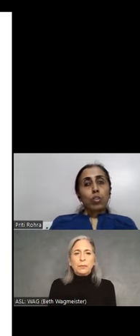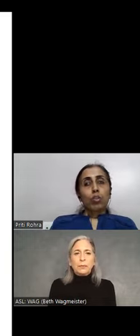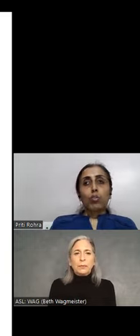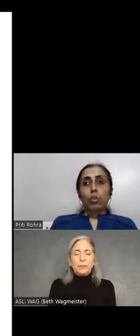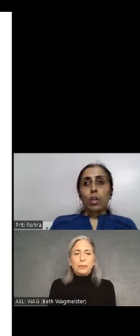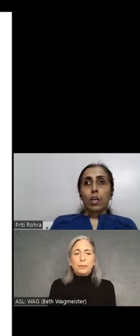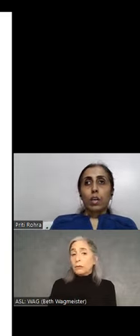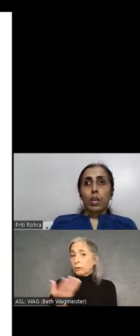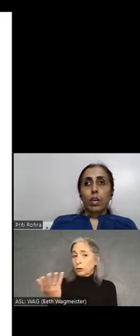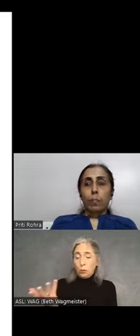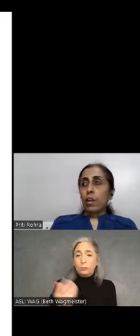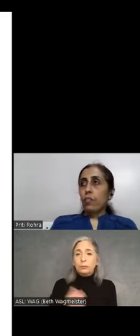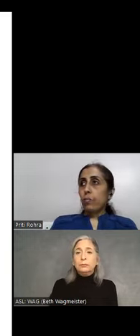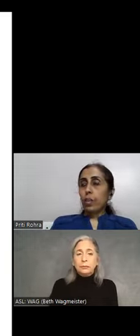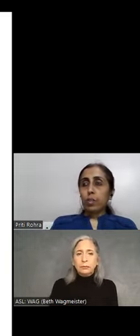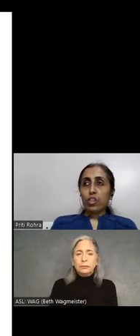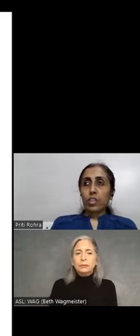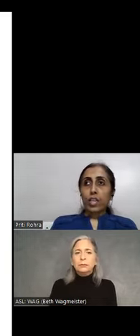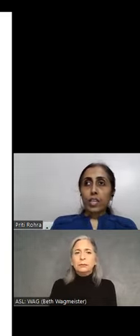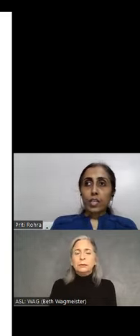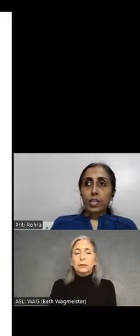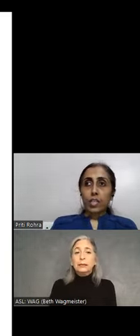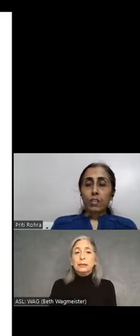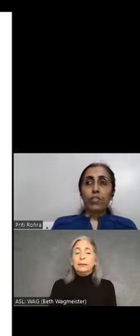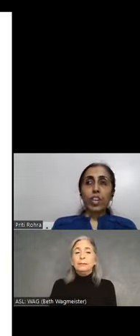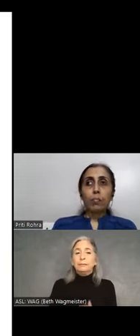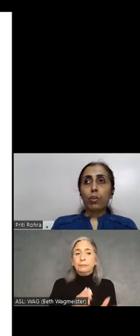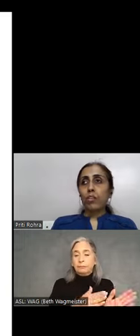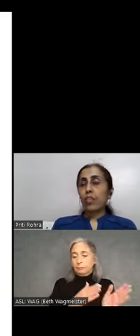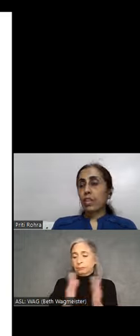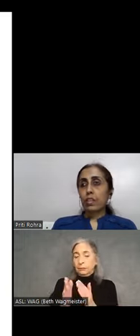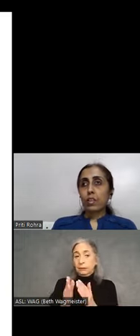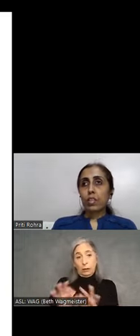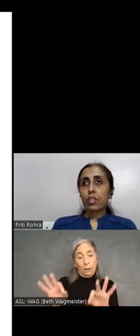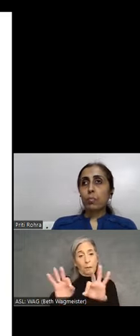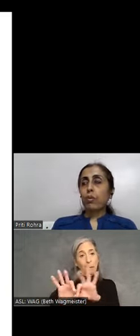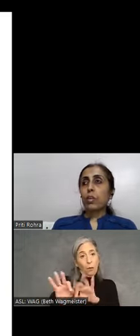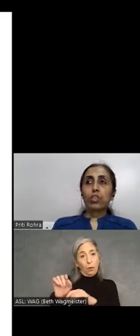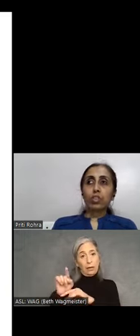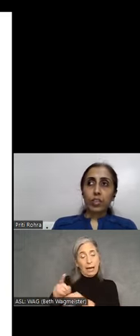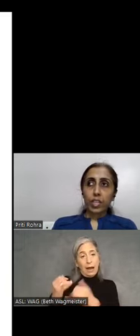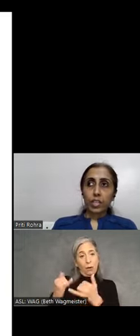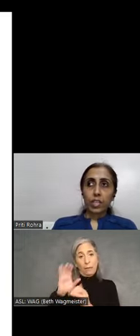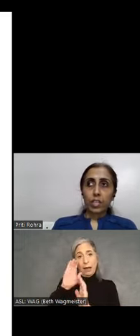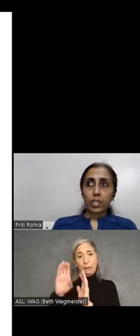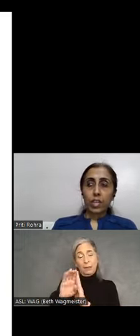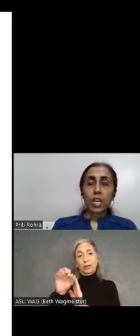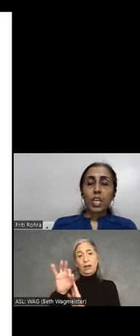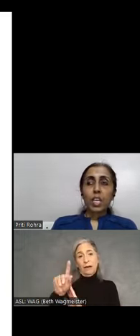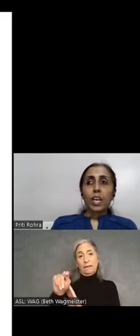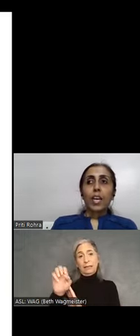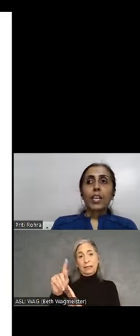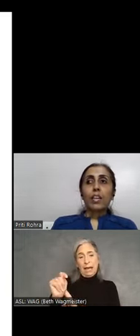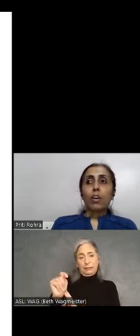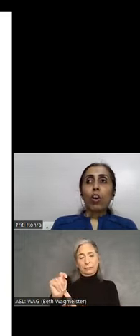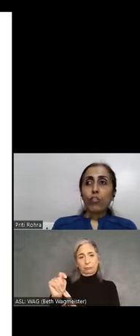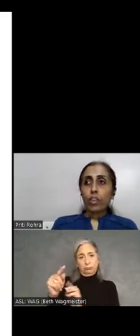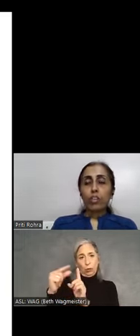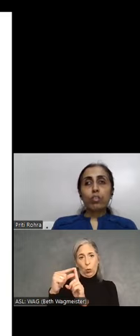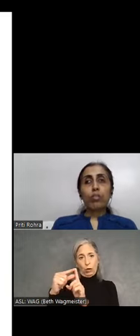So apart from images and icons, very important factor is about images of text. And often during